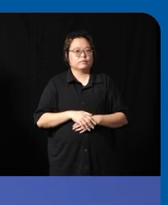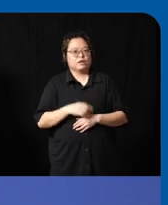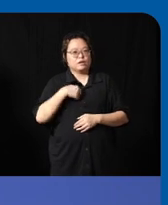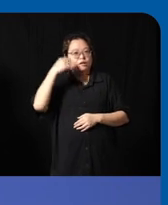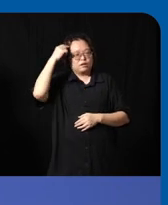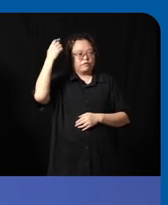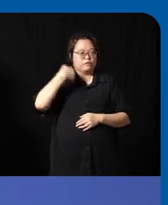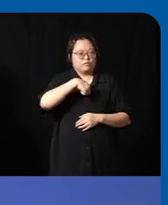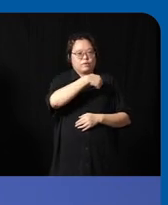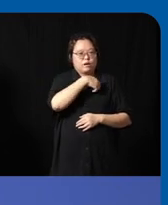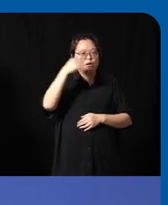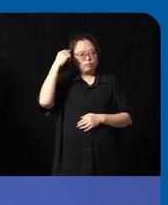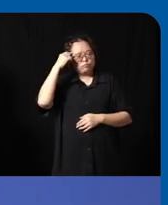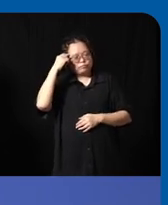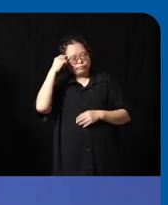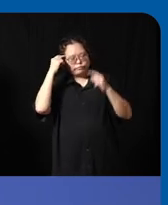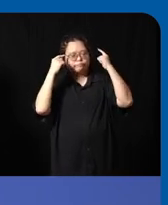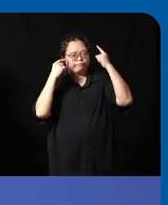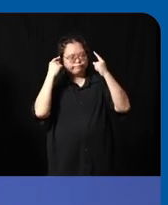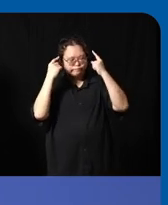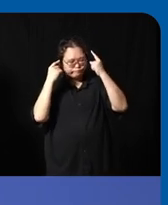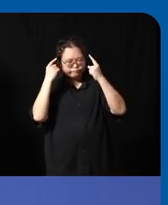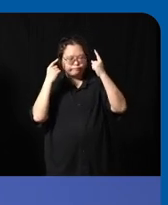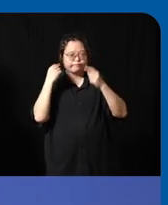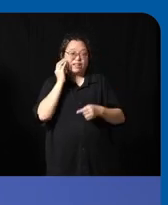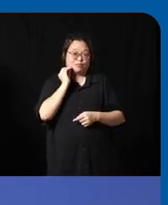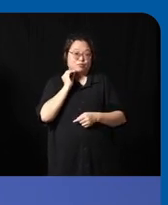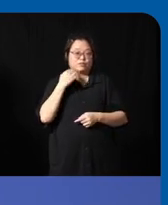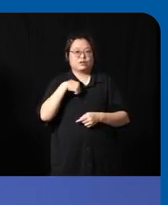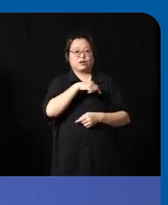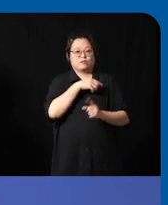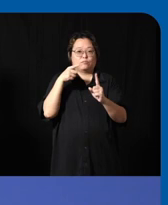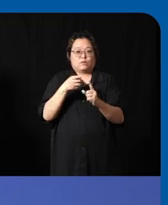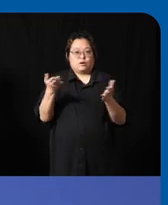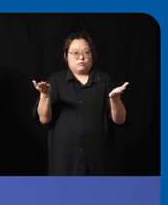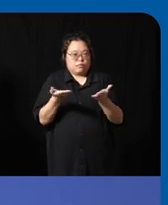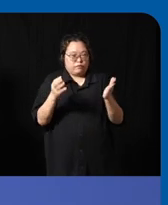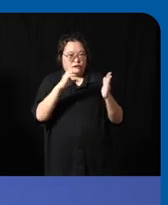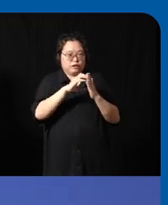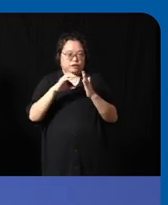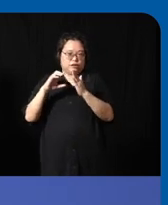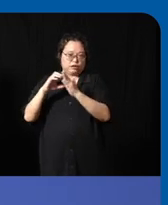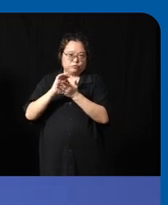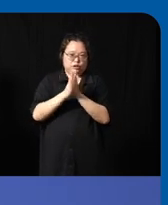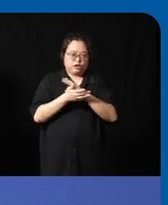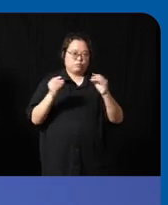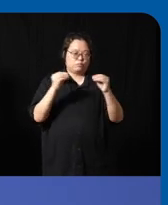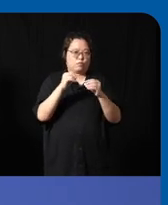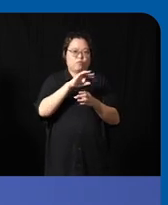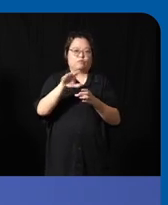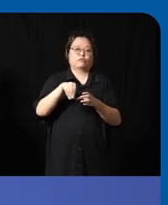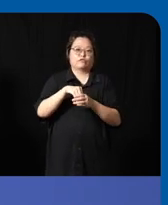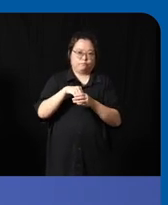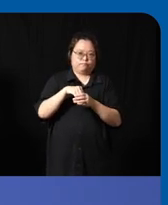our reflection um our aim is to you know create City to be become to become more inclusive and